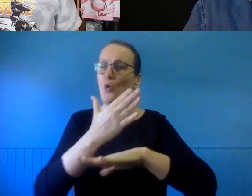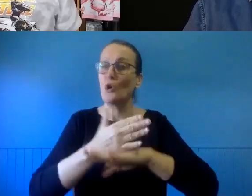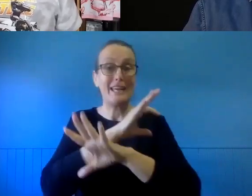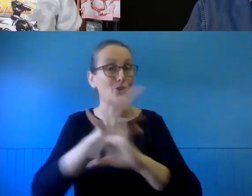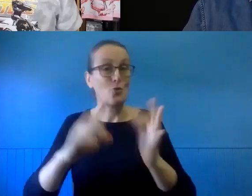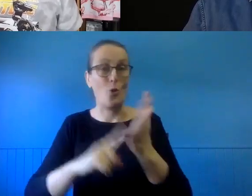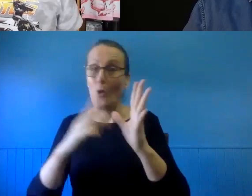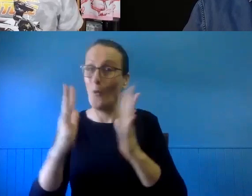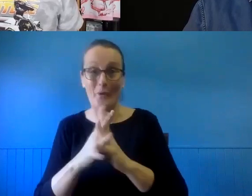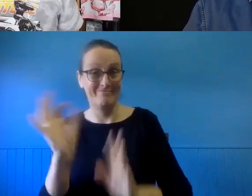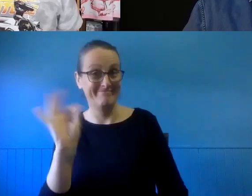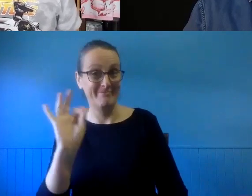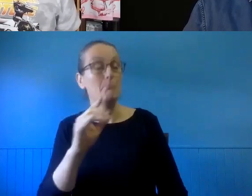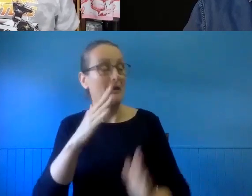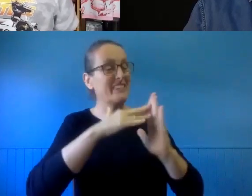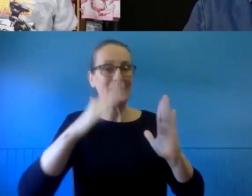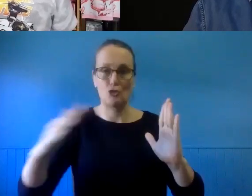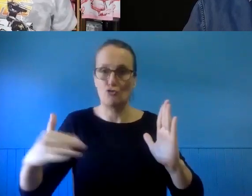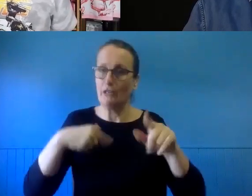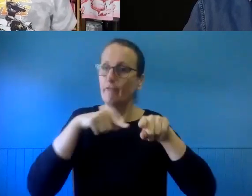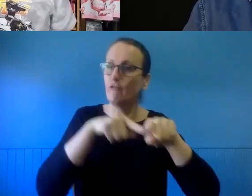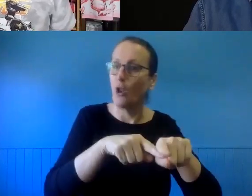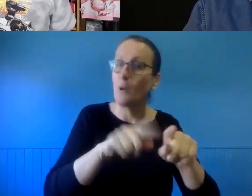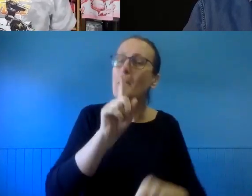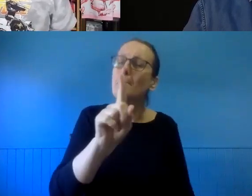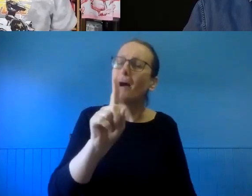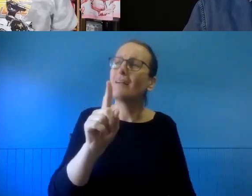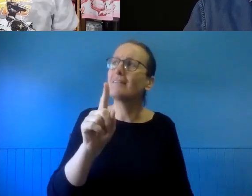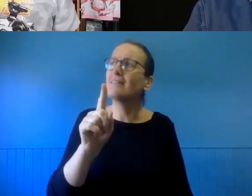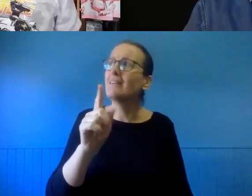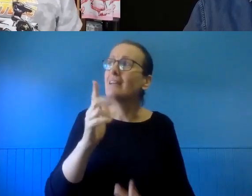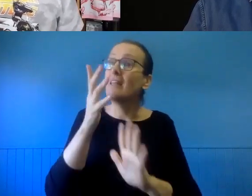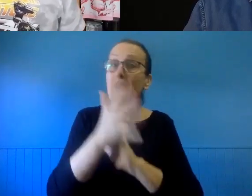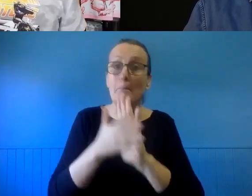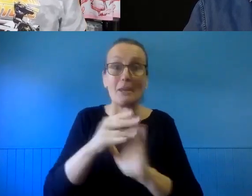That said, I'm not saying that you should not do it.